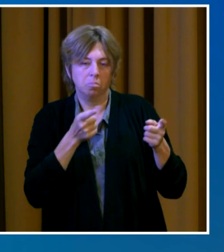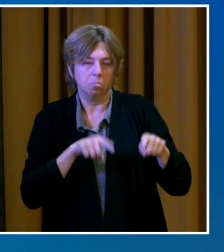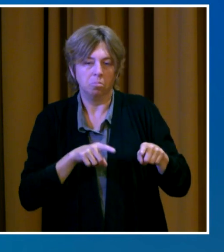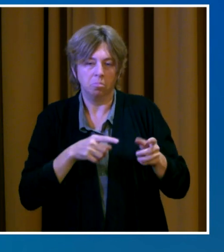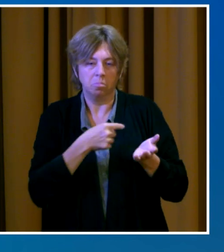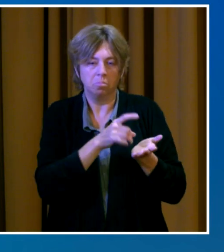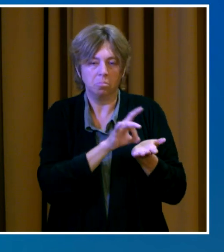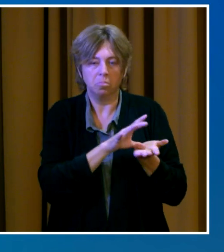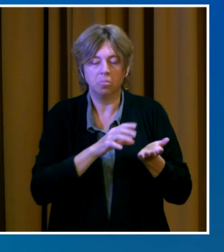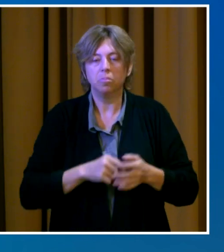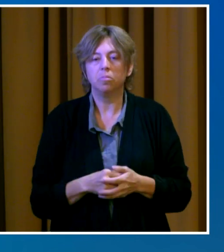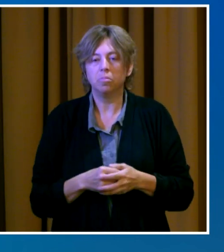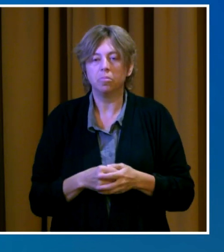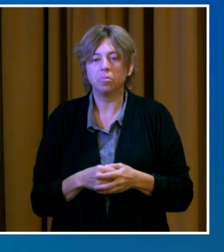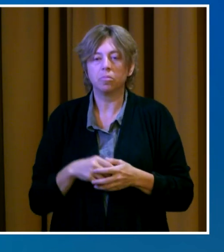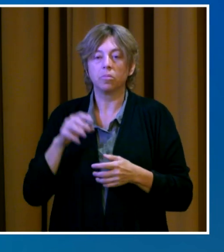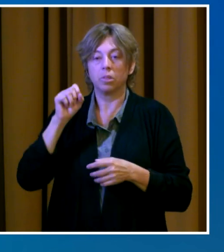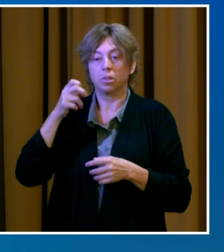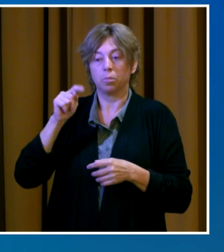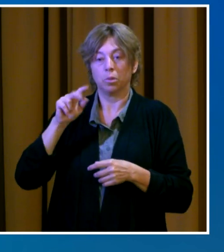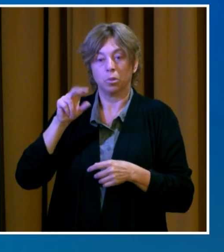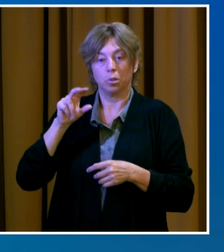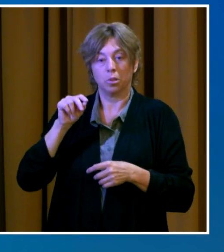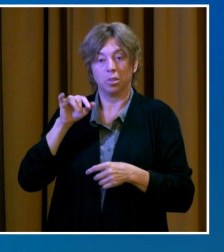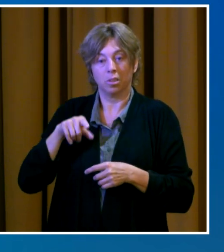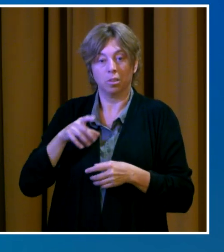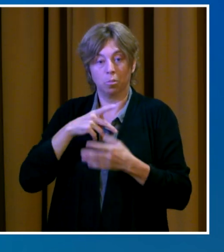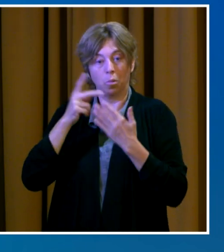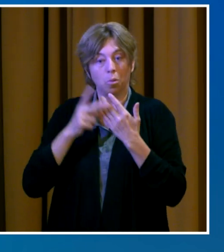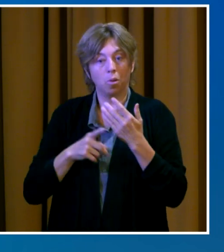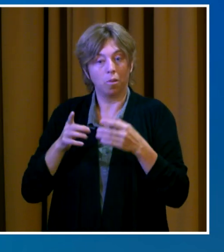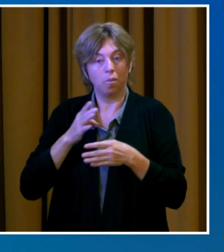This bridge was established by Governor Inslee as an emergency